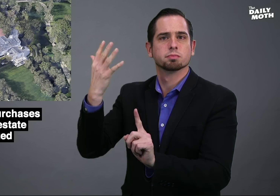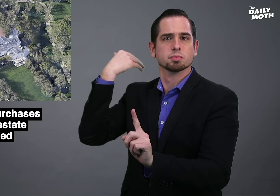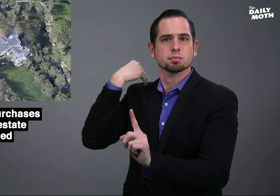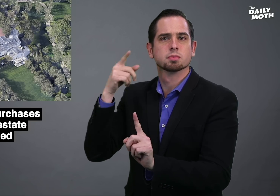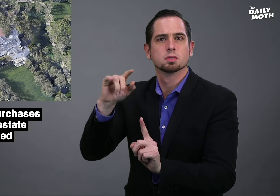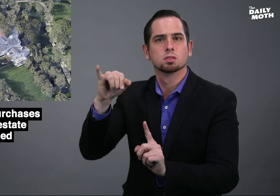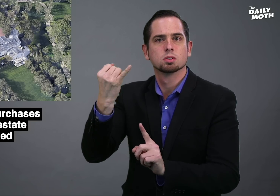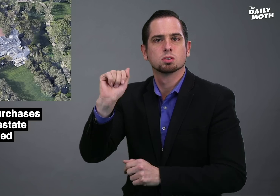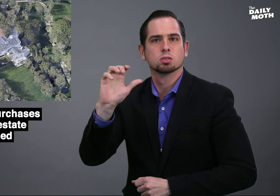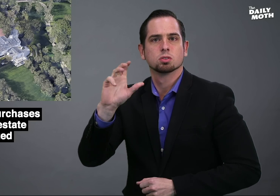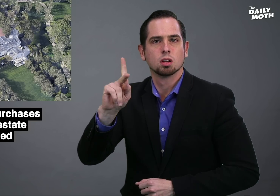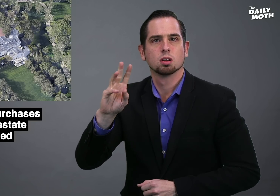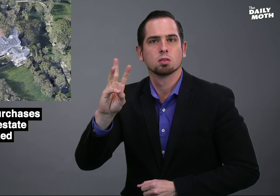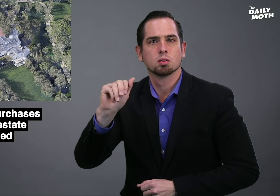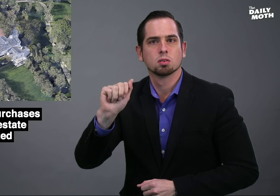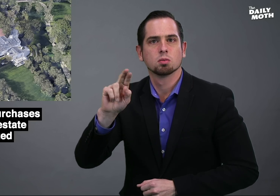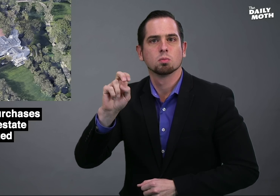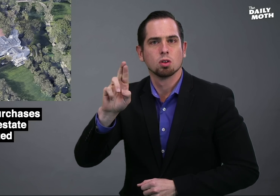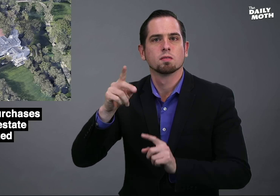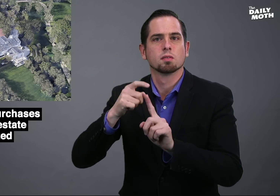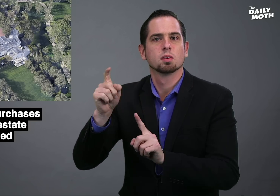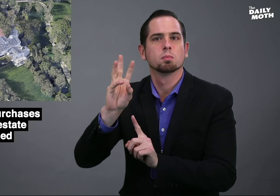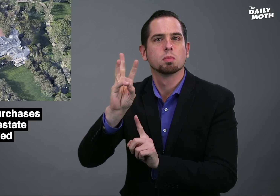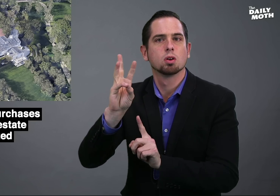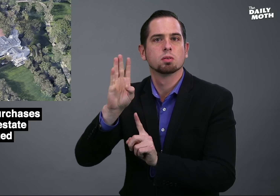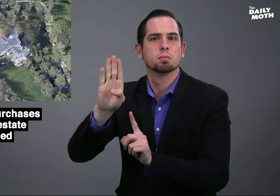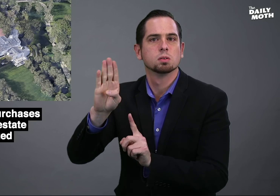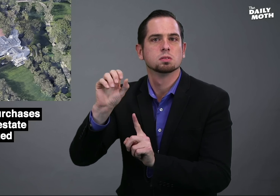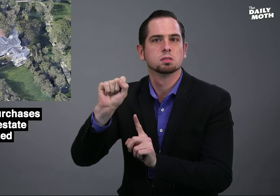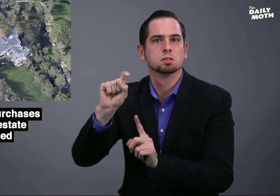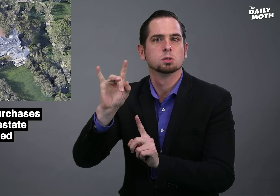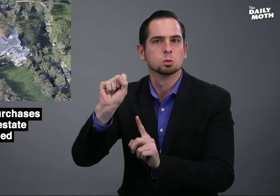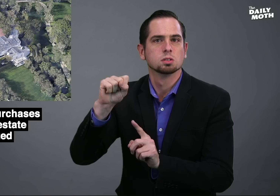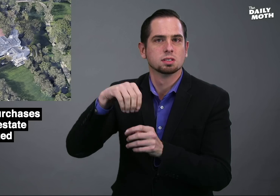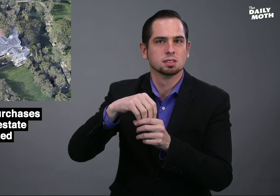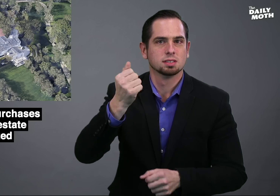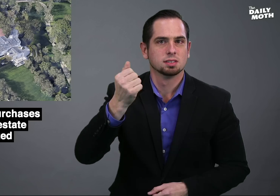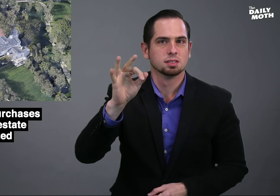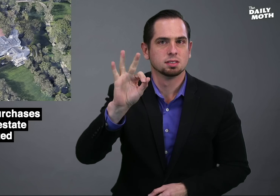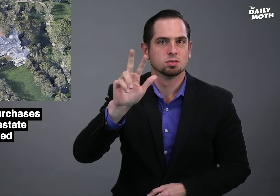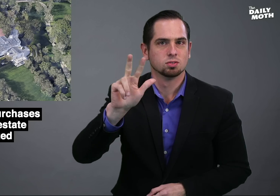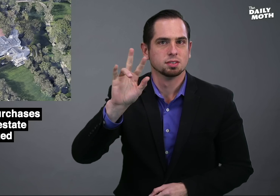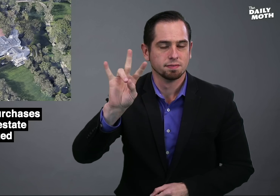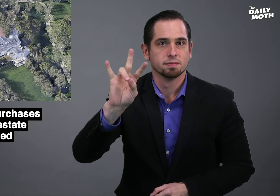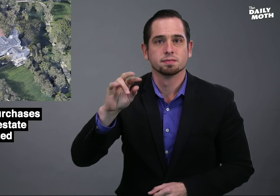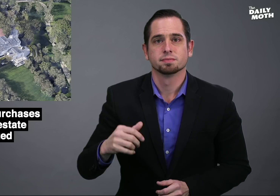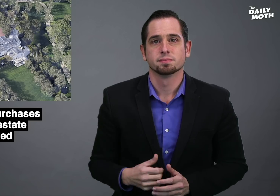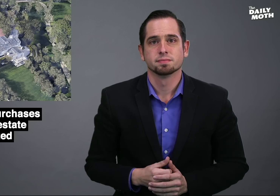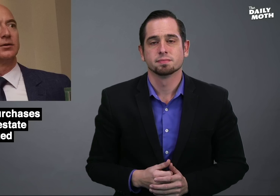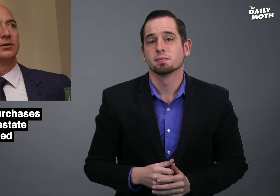Jack Warner of the Warner Bros Studio in 1937.